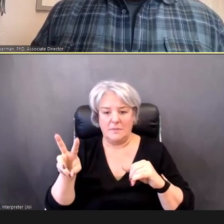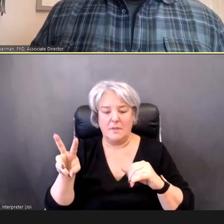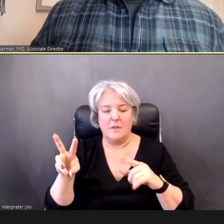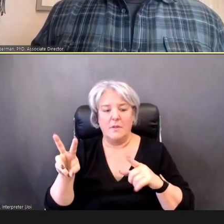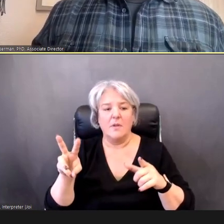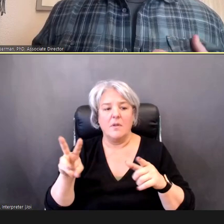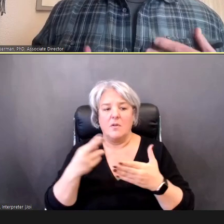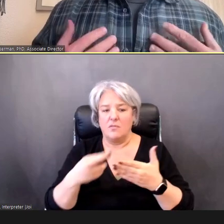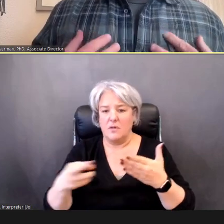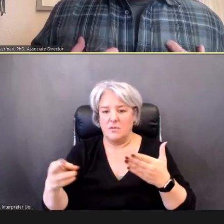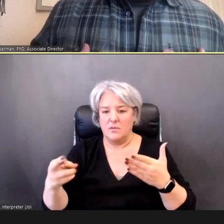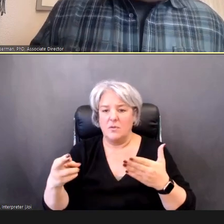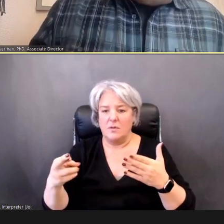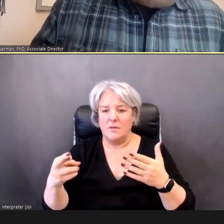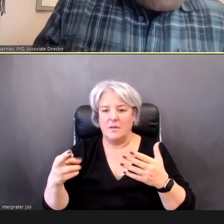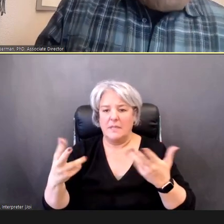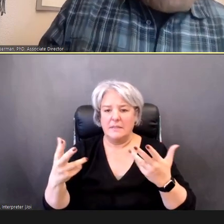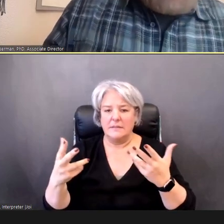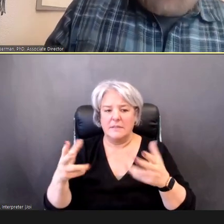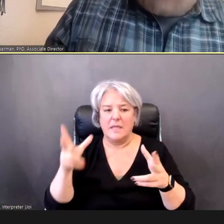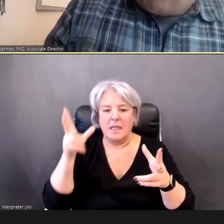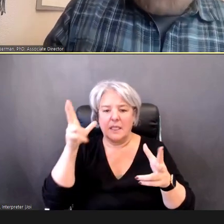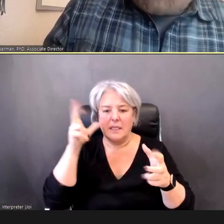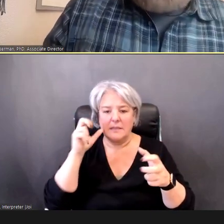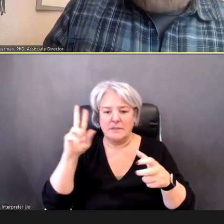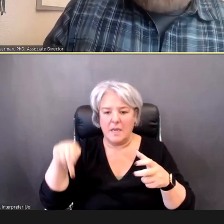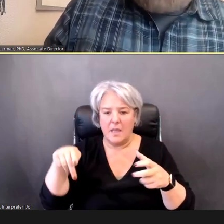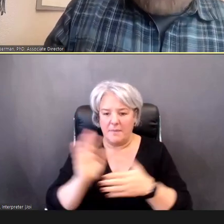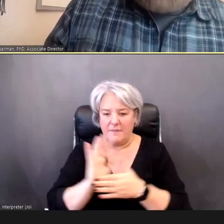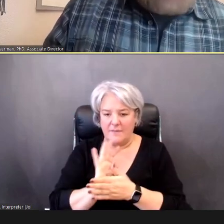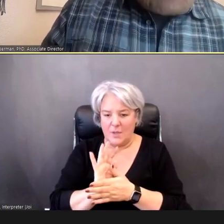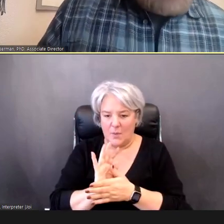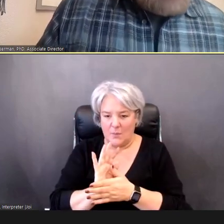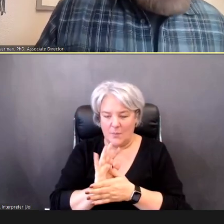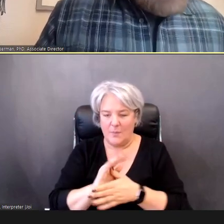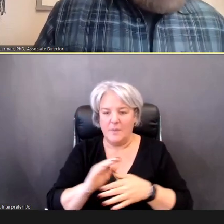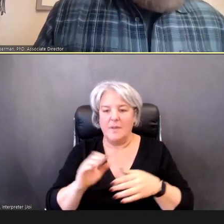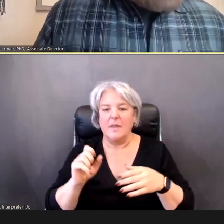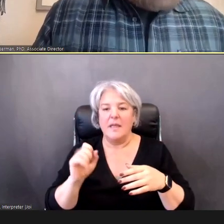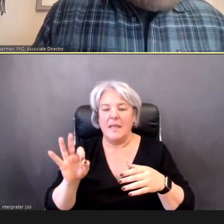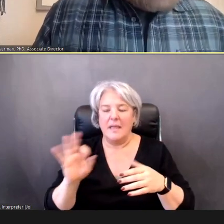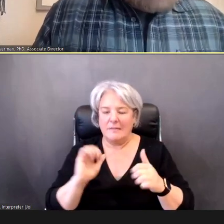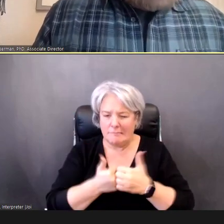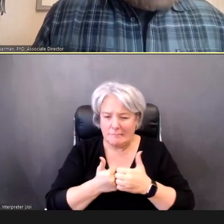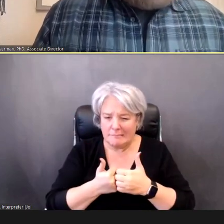Video, if you're having challenges, in just getting children to